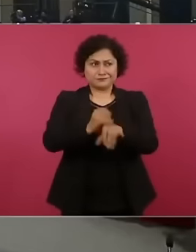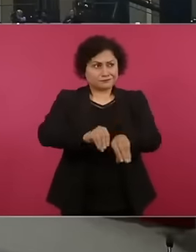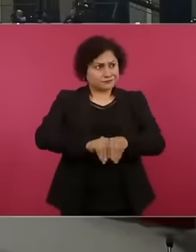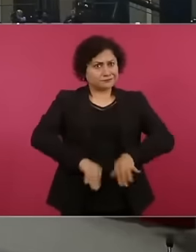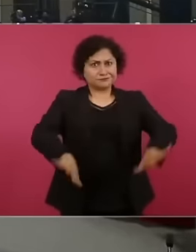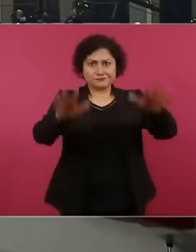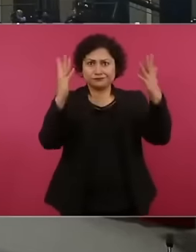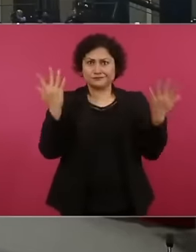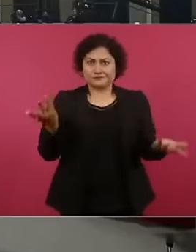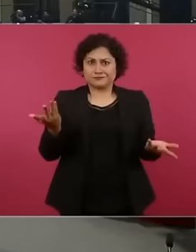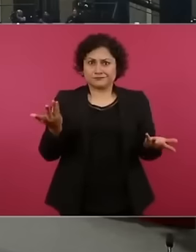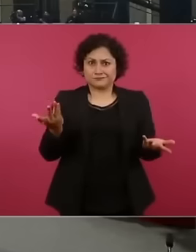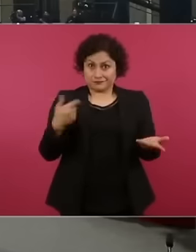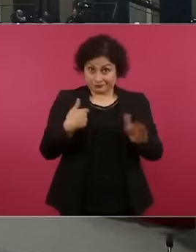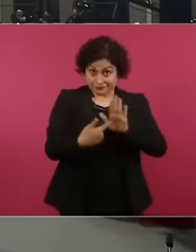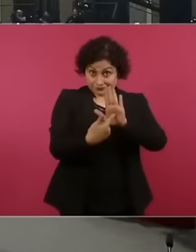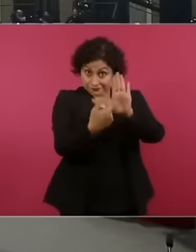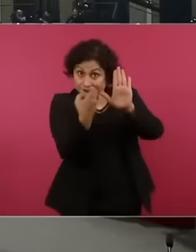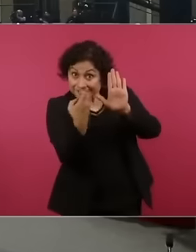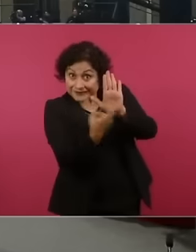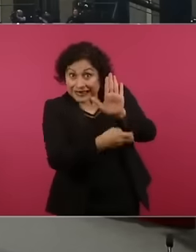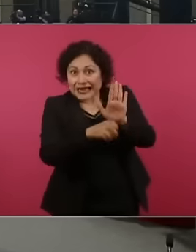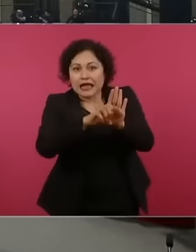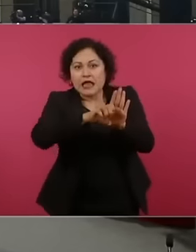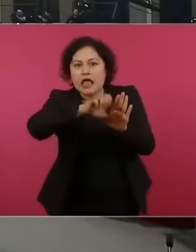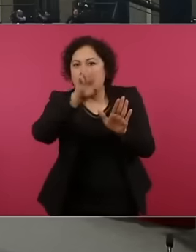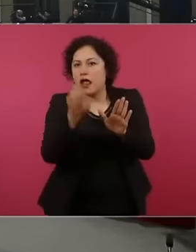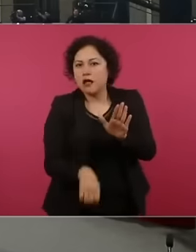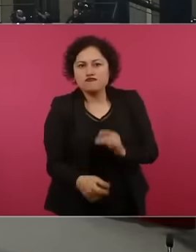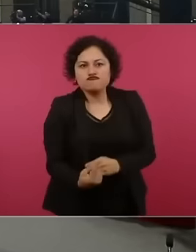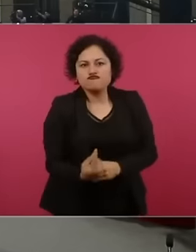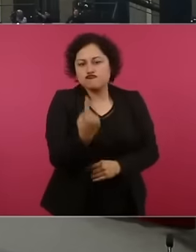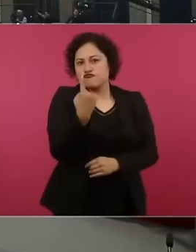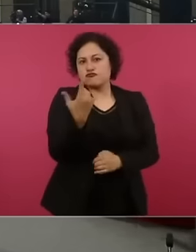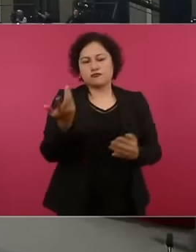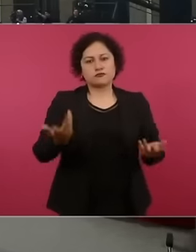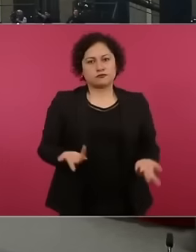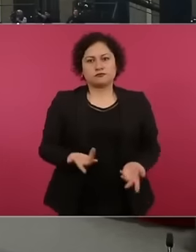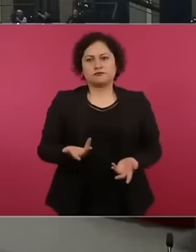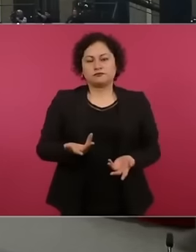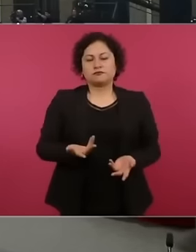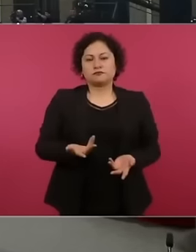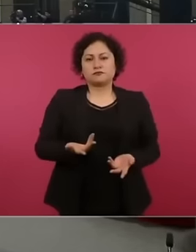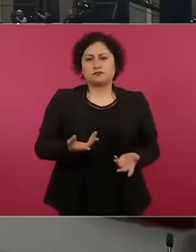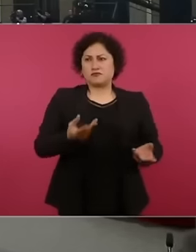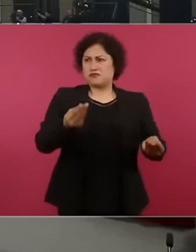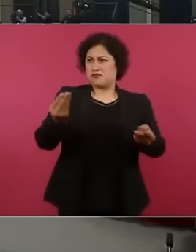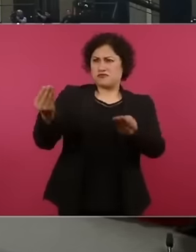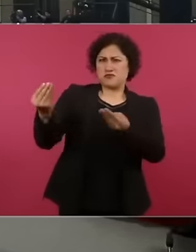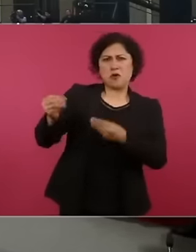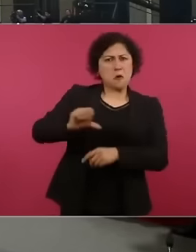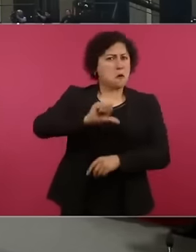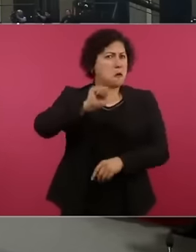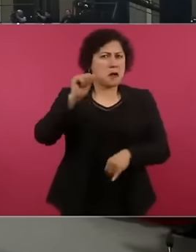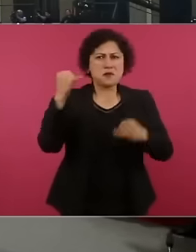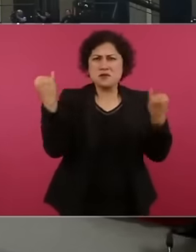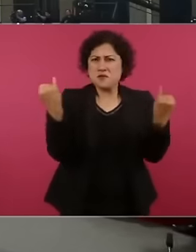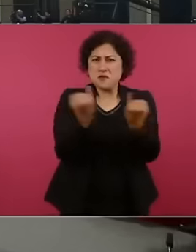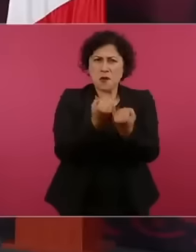example like that. There are a lot of things,